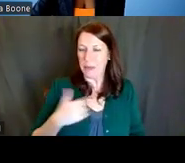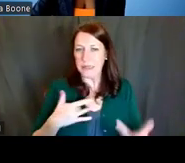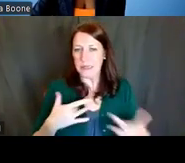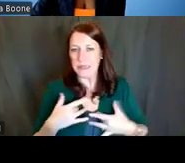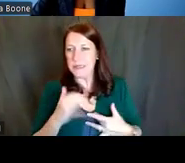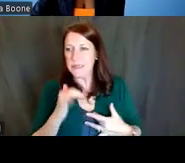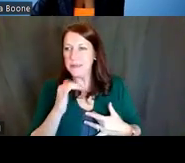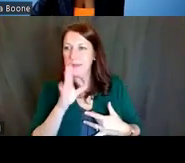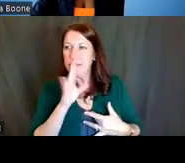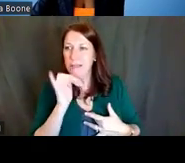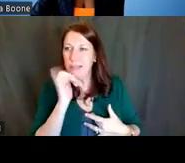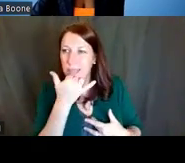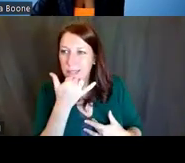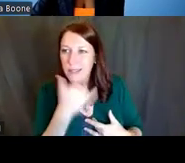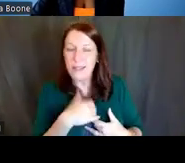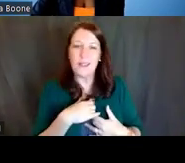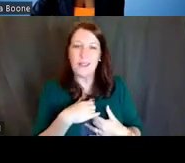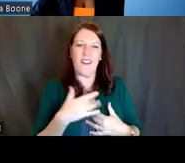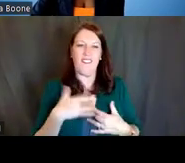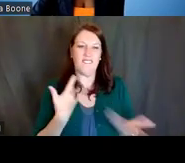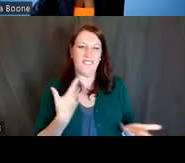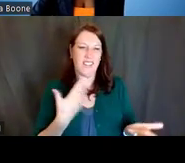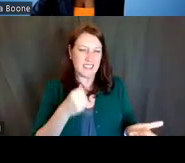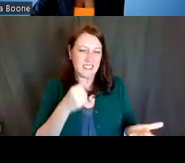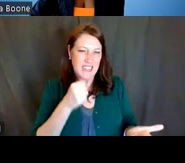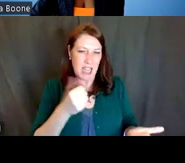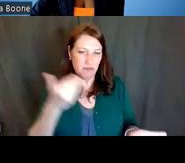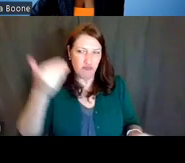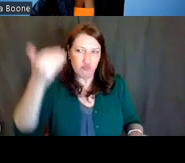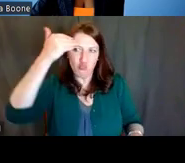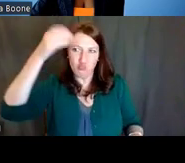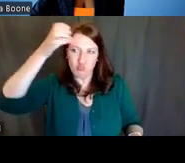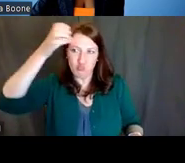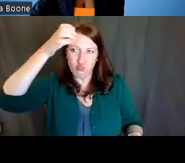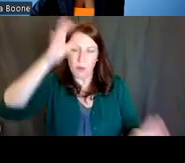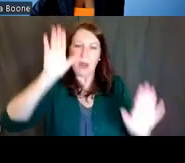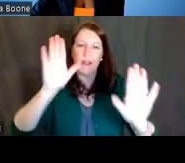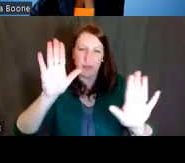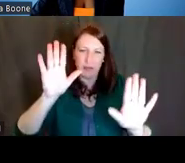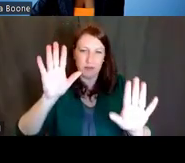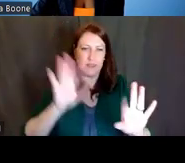or not sounding like you're knowledgeable. But here's a little primer on key players that you'll be speaking with